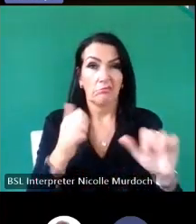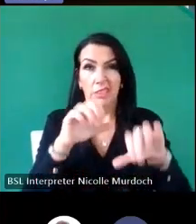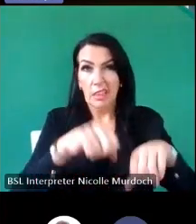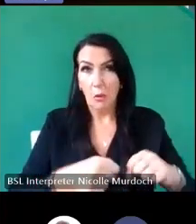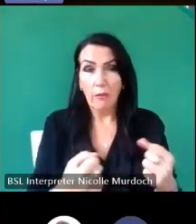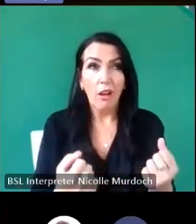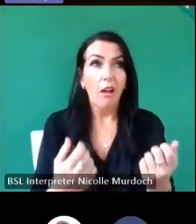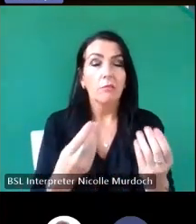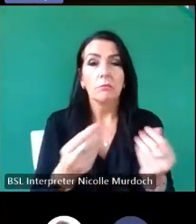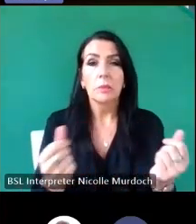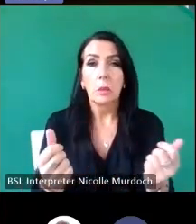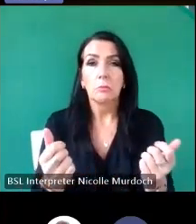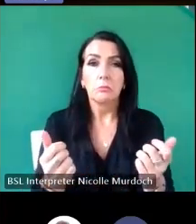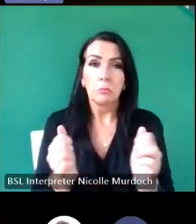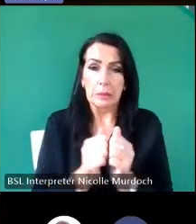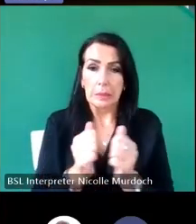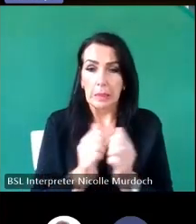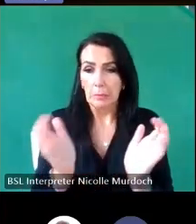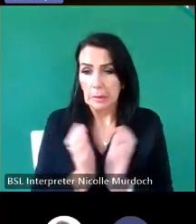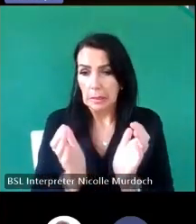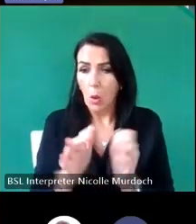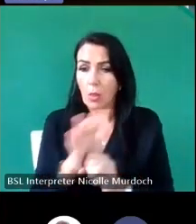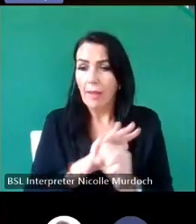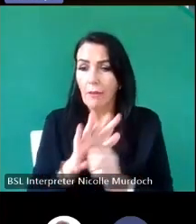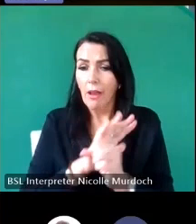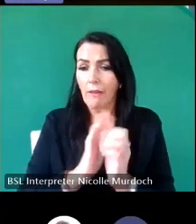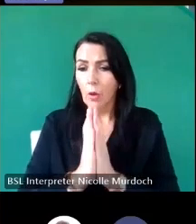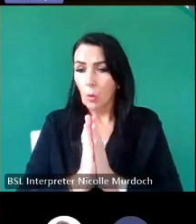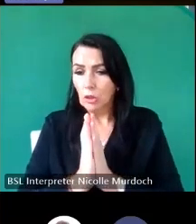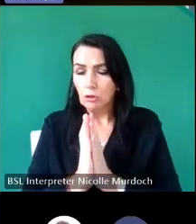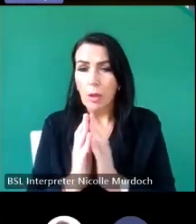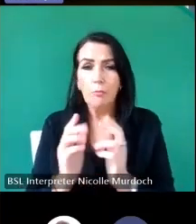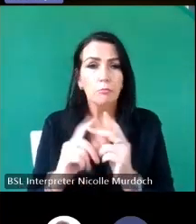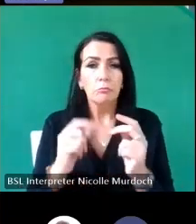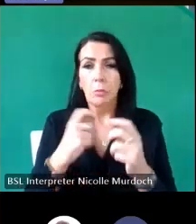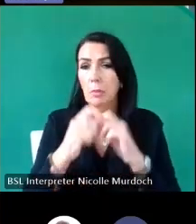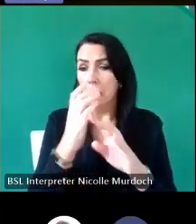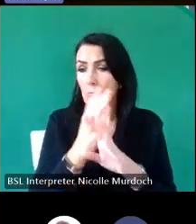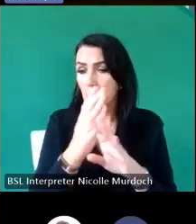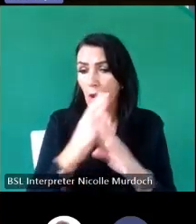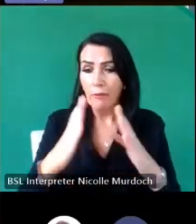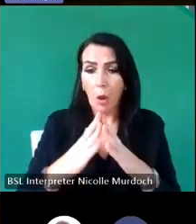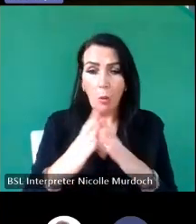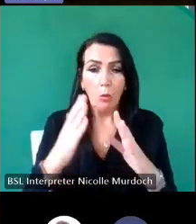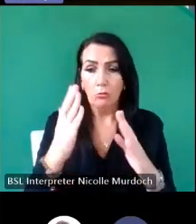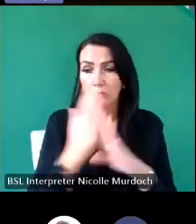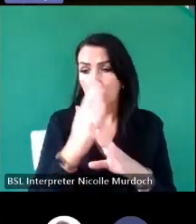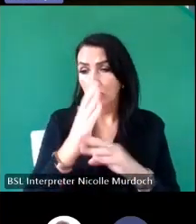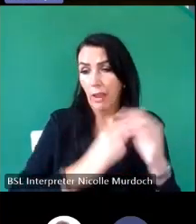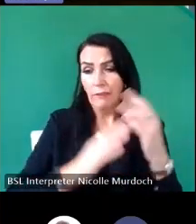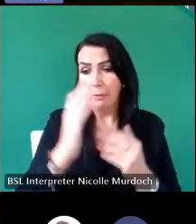uh um places of worship many will become private homes or private buildings or or fully other use